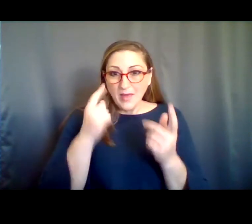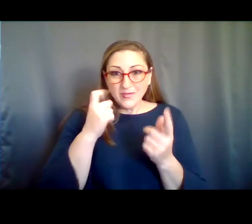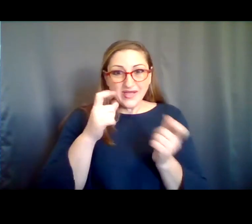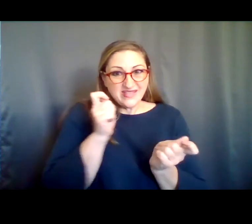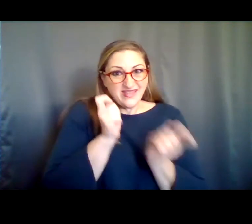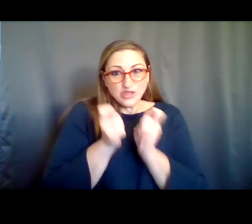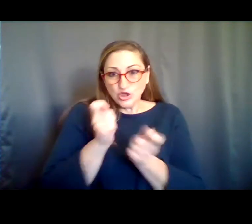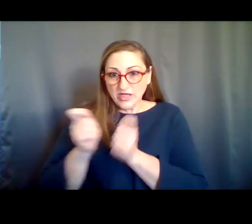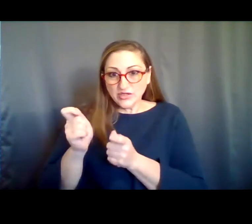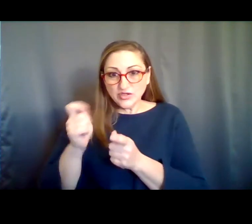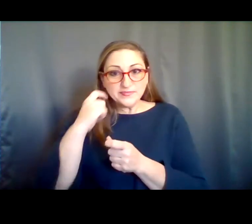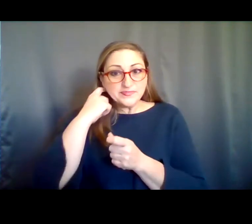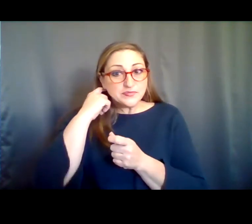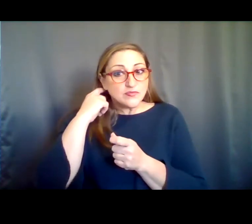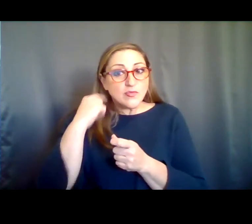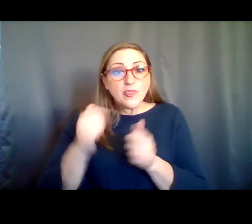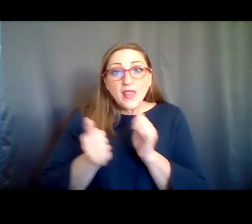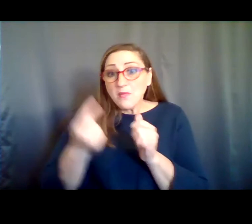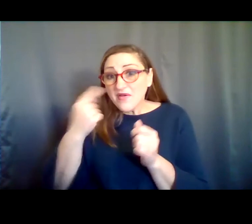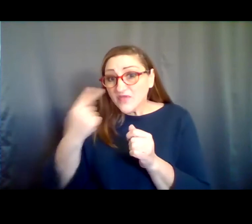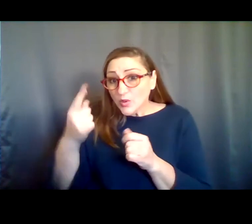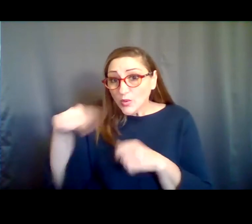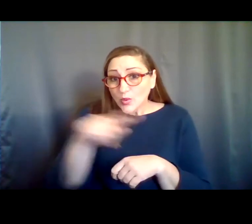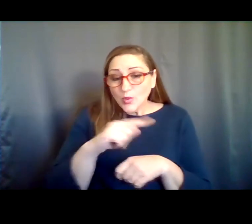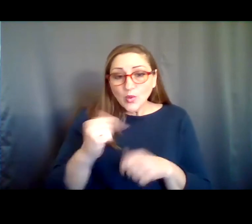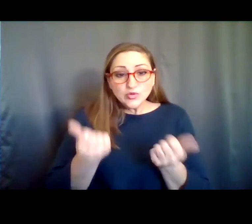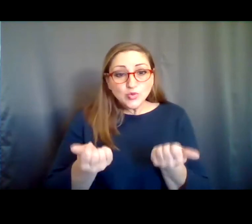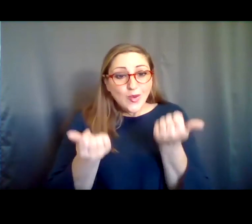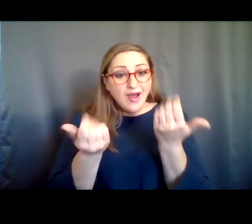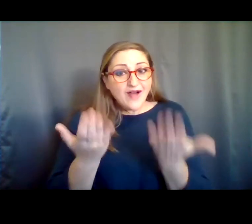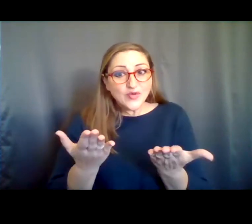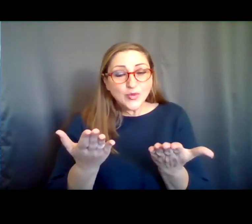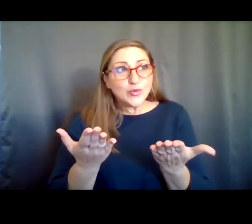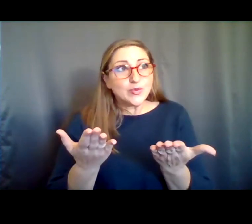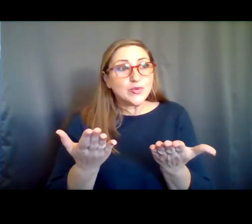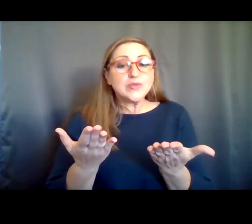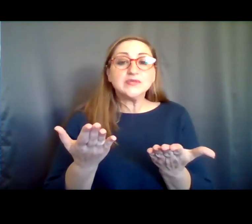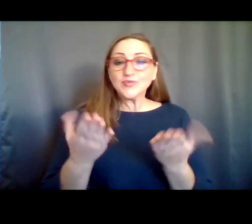regularly as things shift in the world. But for all of you, I think to offer you a -- just a general sense